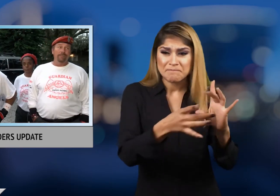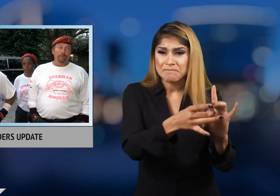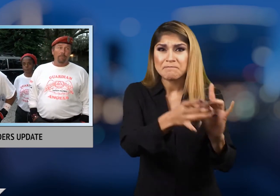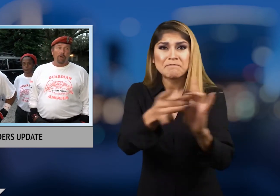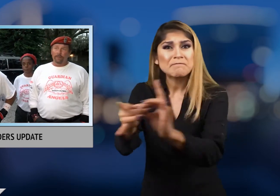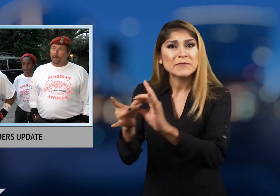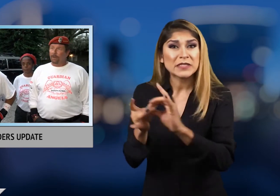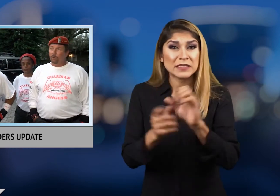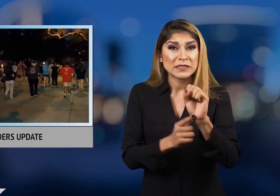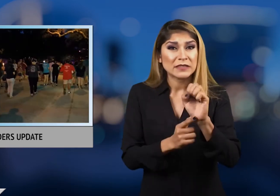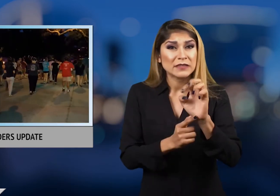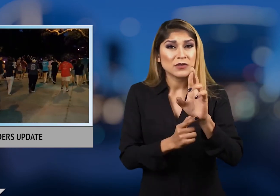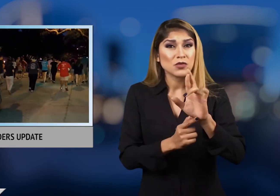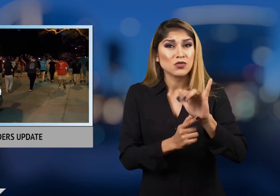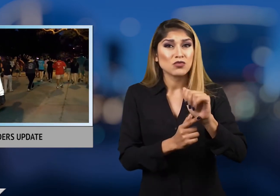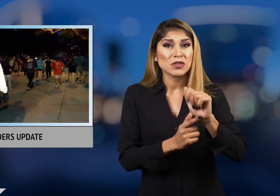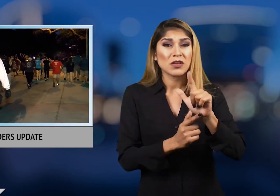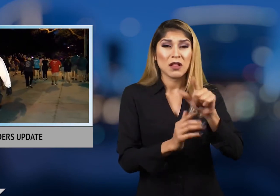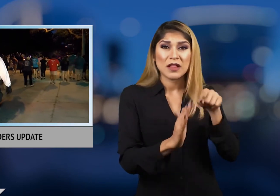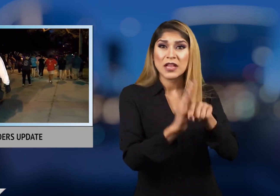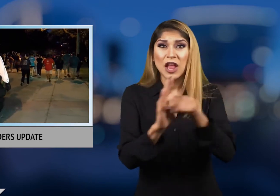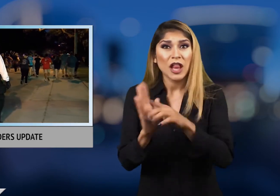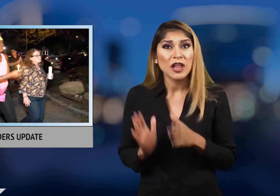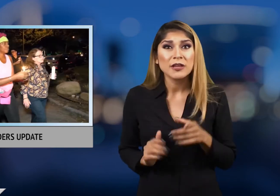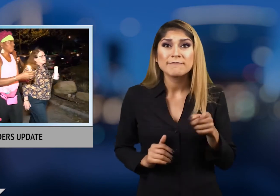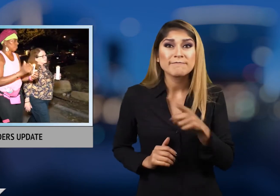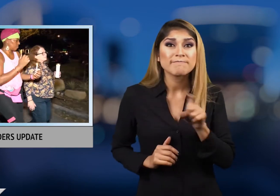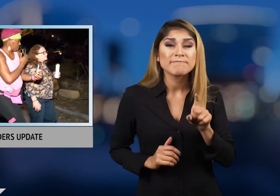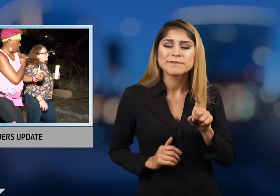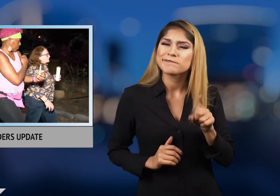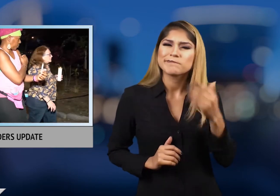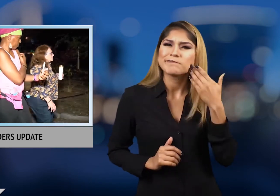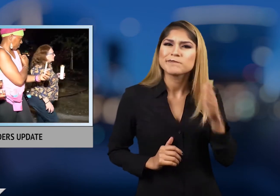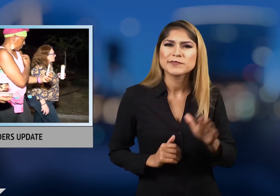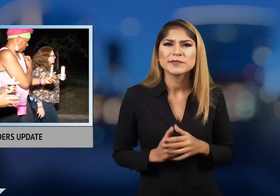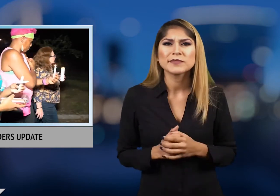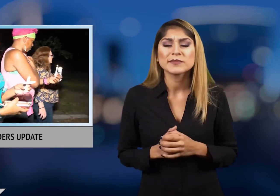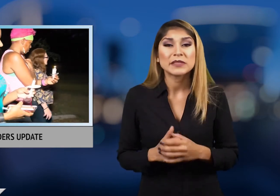but authorities are not calling it the work of a serial killer yet.